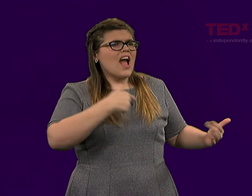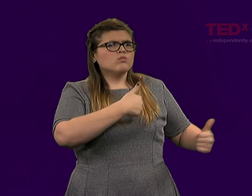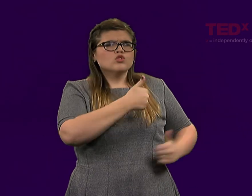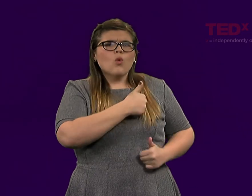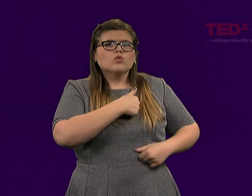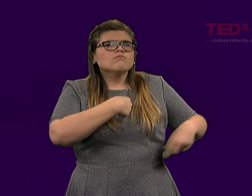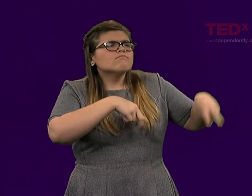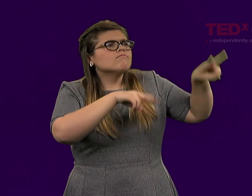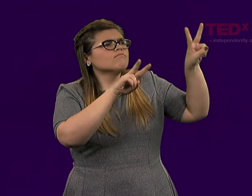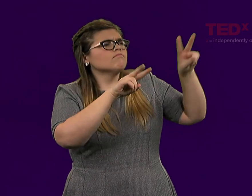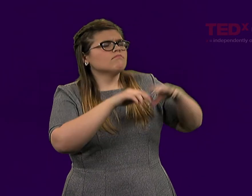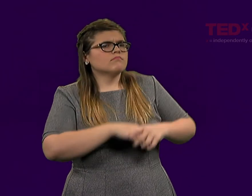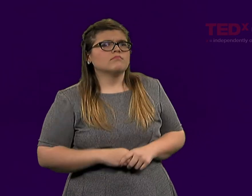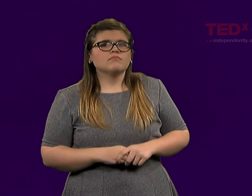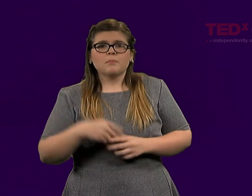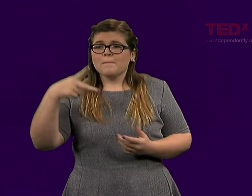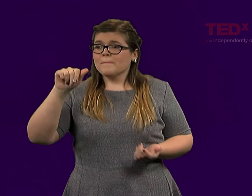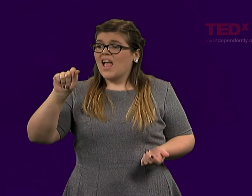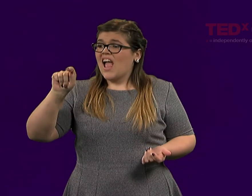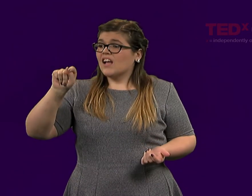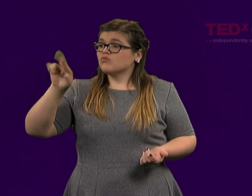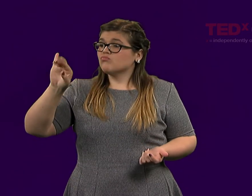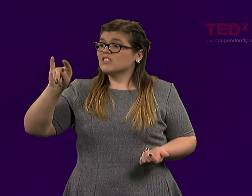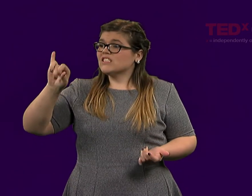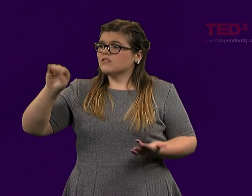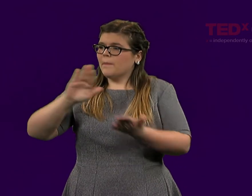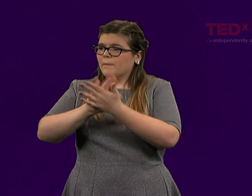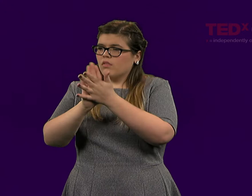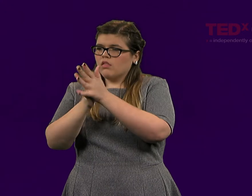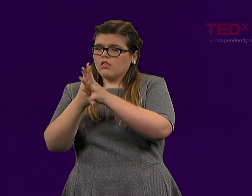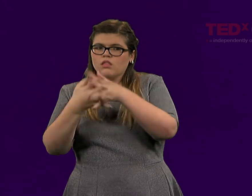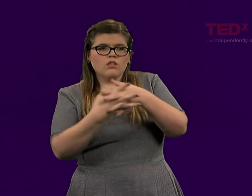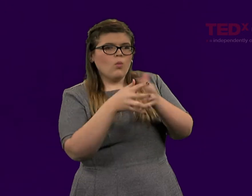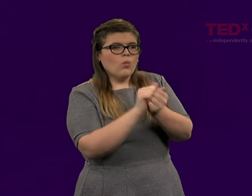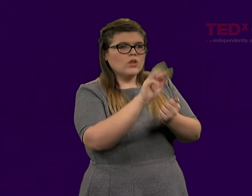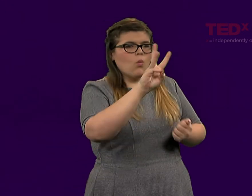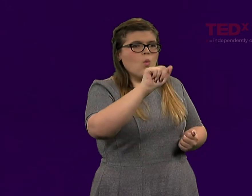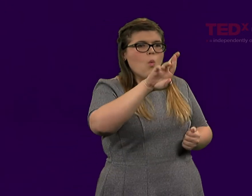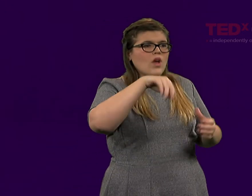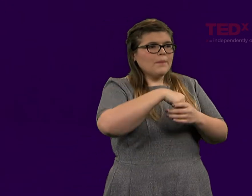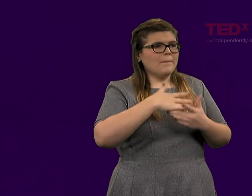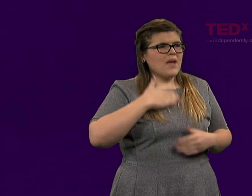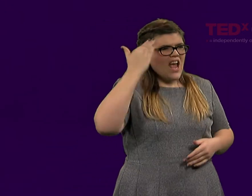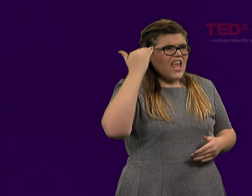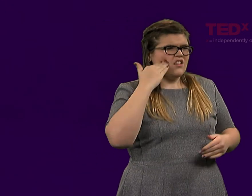as heroic and performing heroic acts of patriotism.